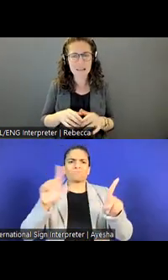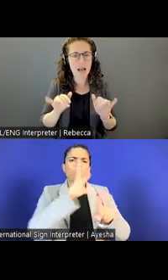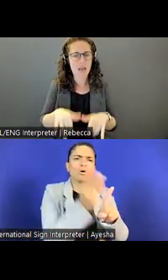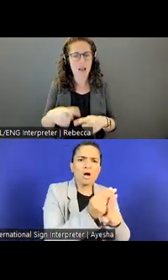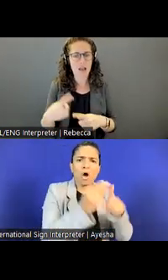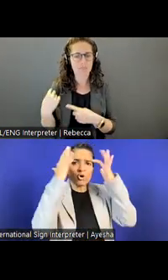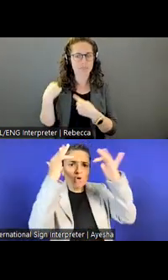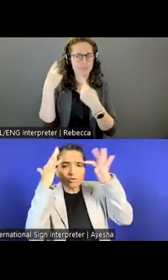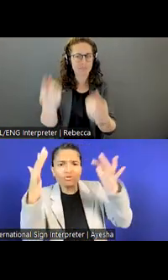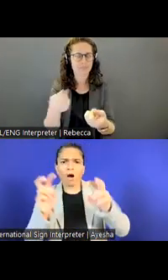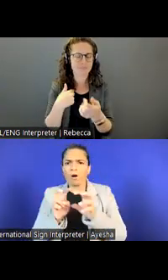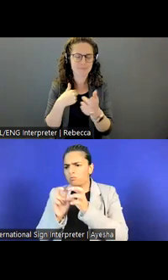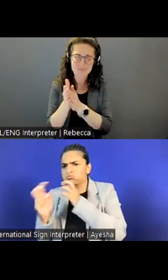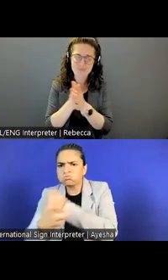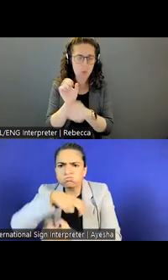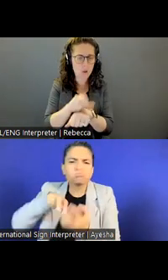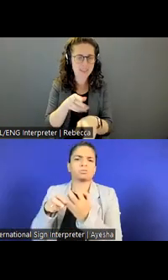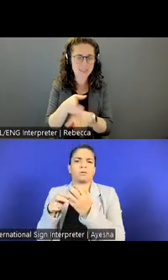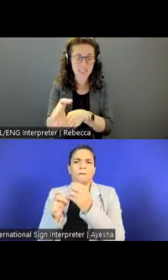I've worked in the field for about 30 years.